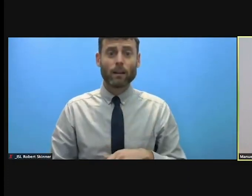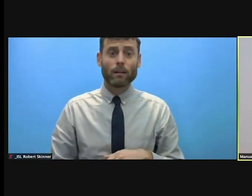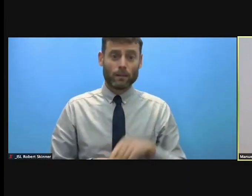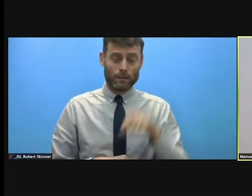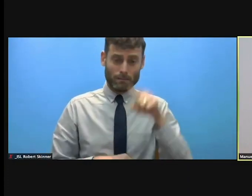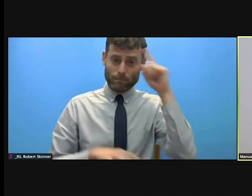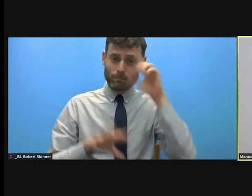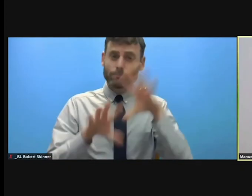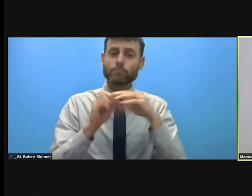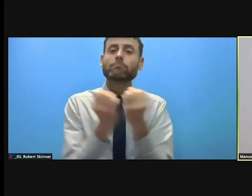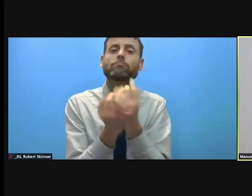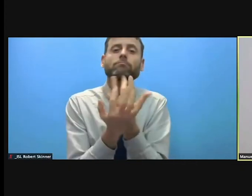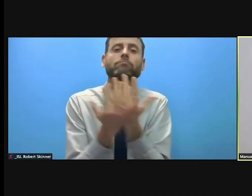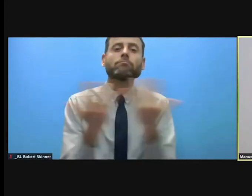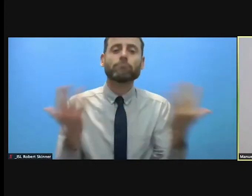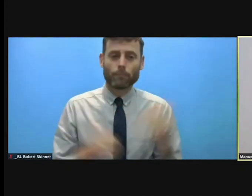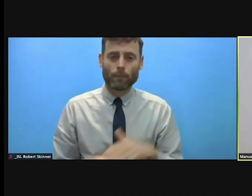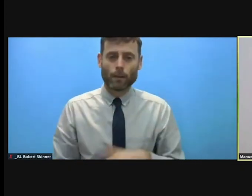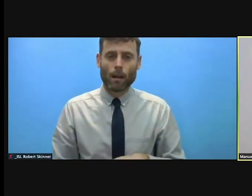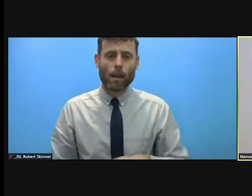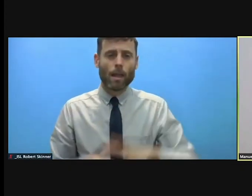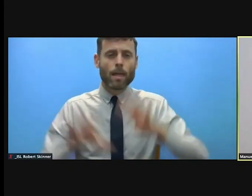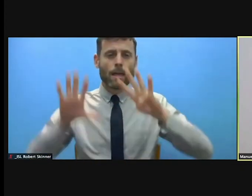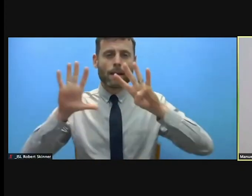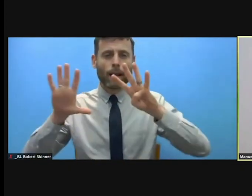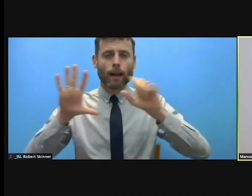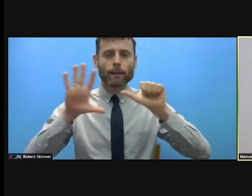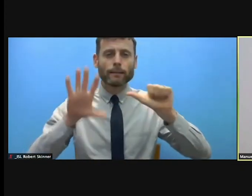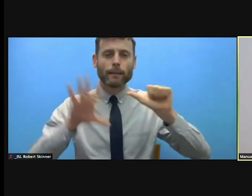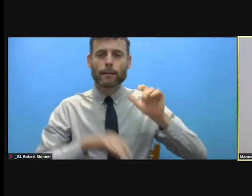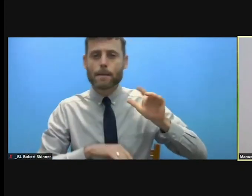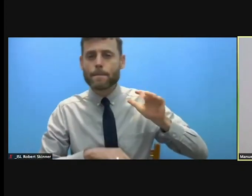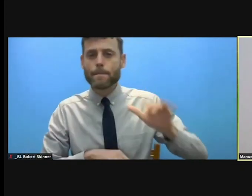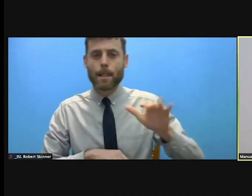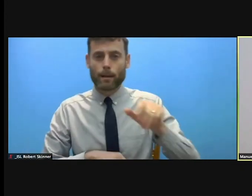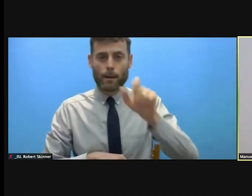These people are in need of protection, as a consequence of armed conflict,